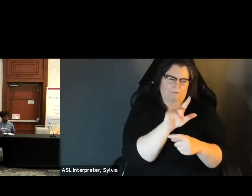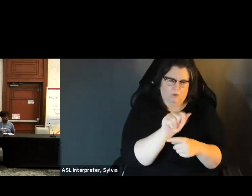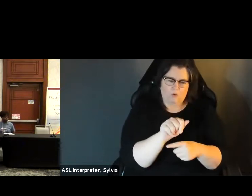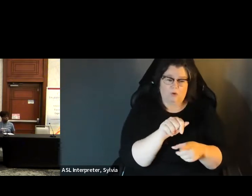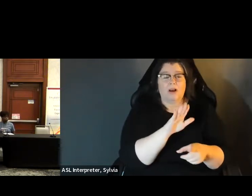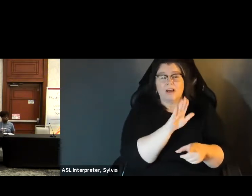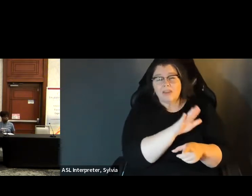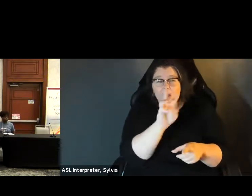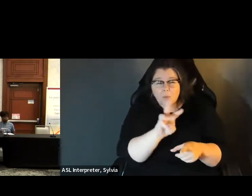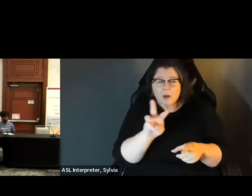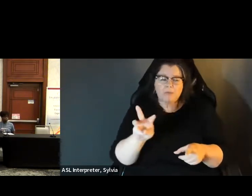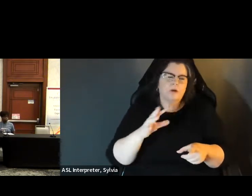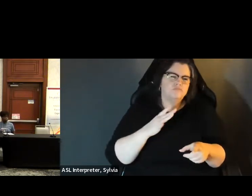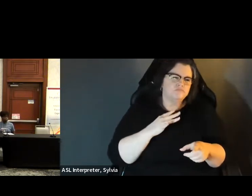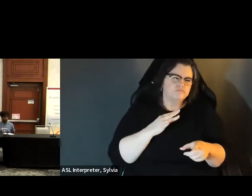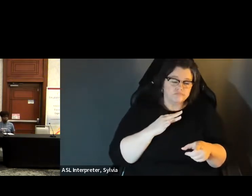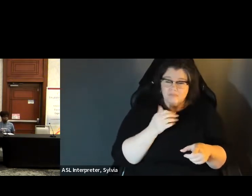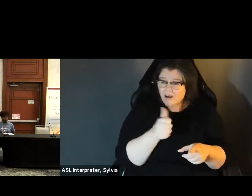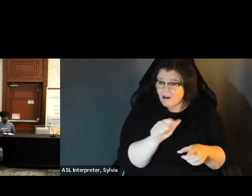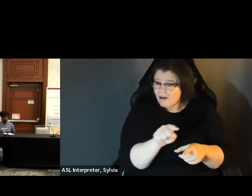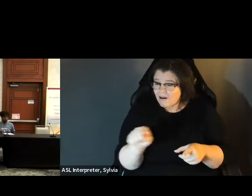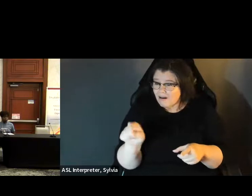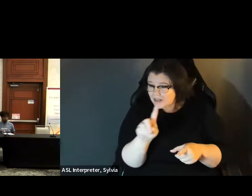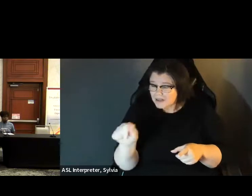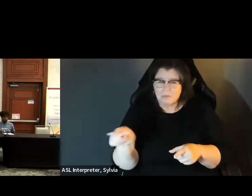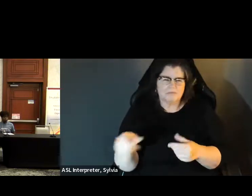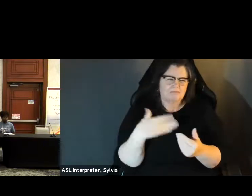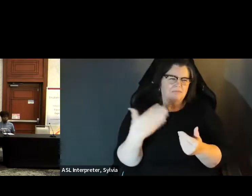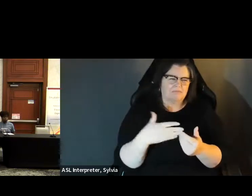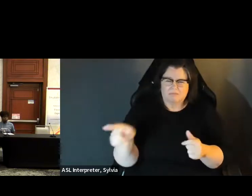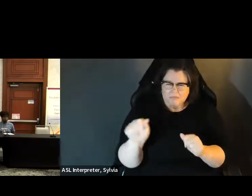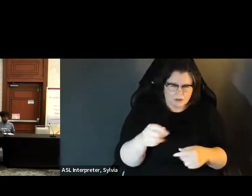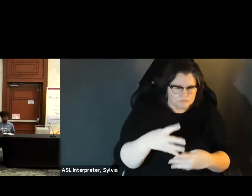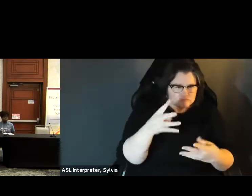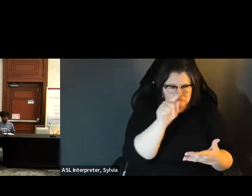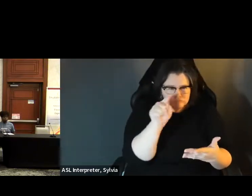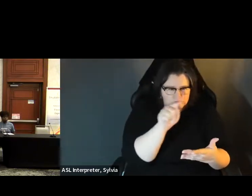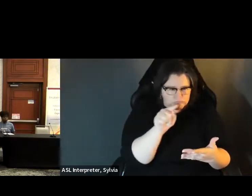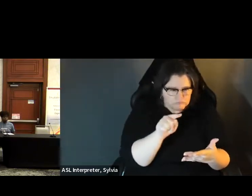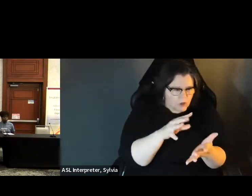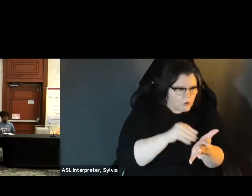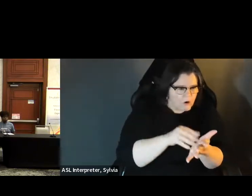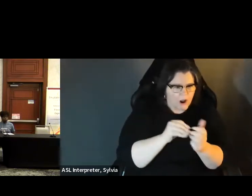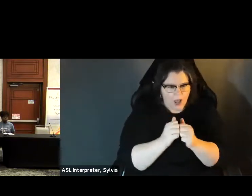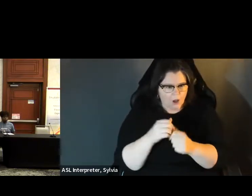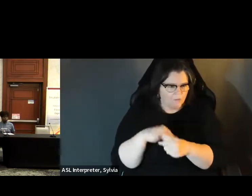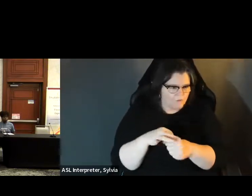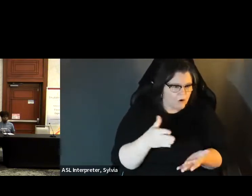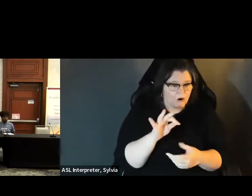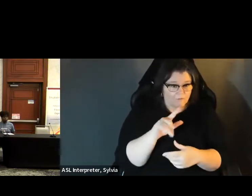. Two tools. Access the Vote Florida has an excellent website where people can disabilities can go and find